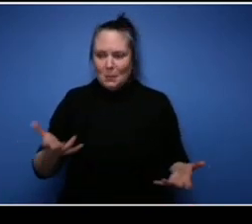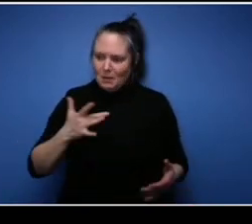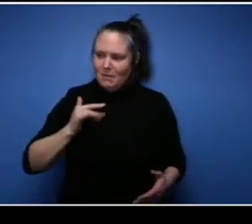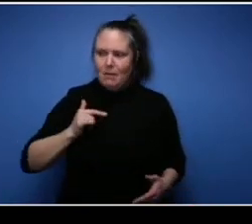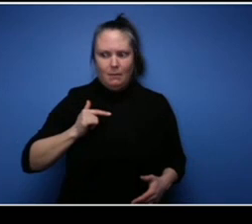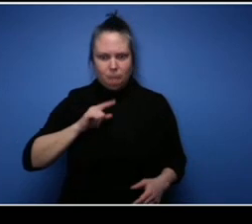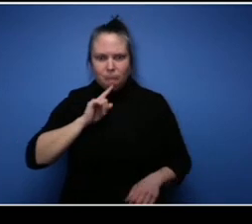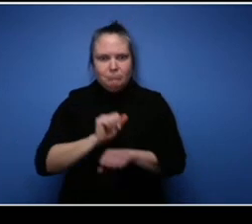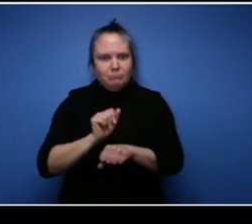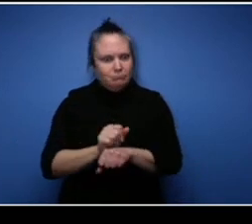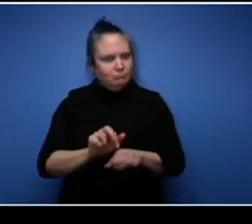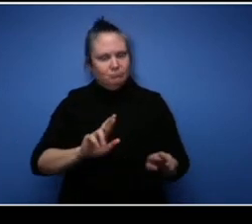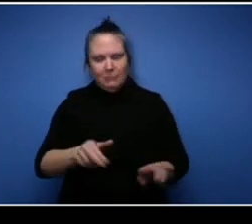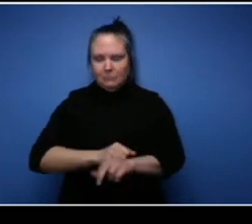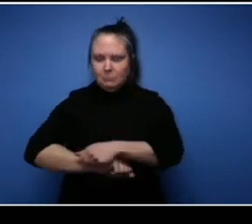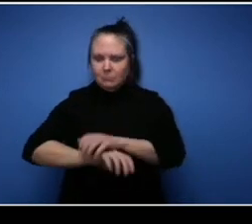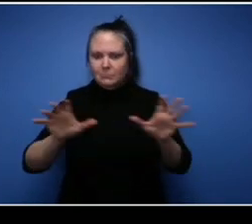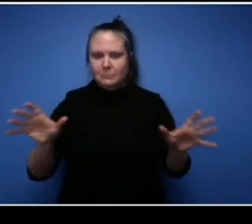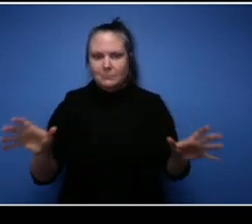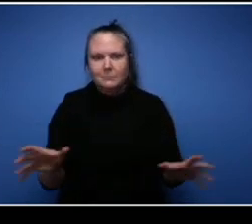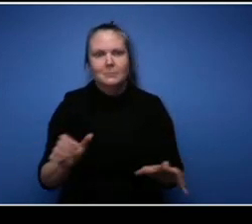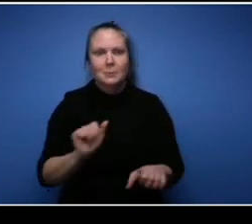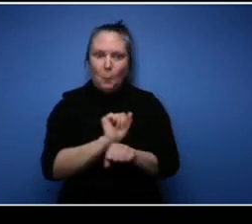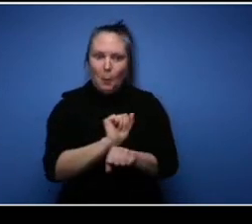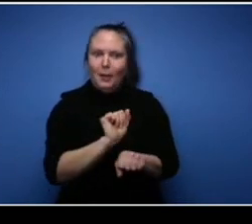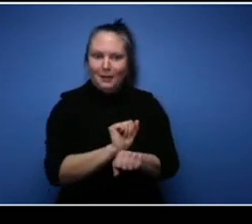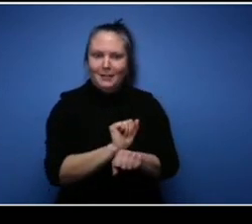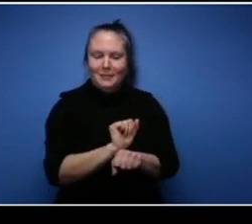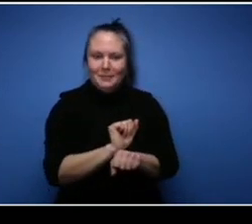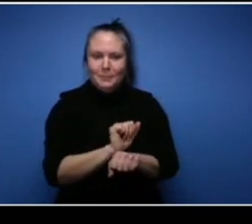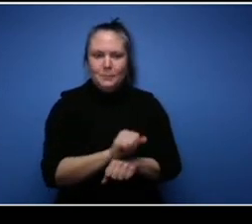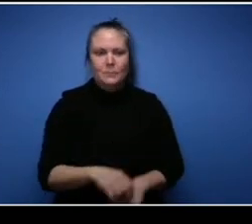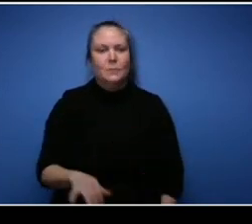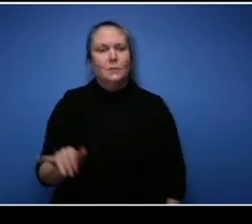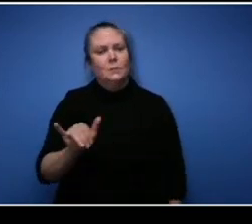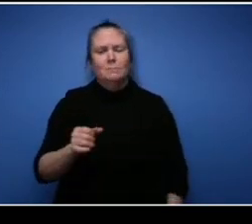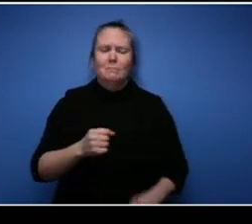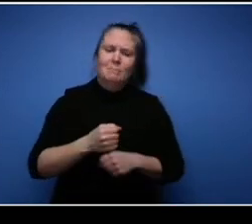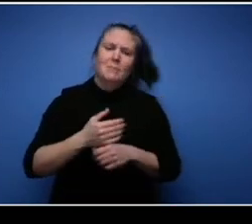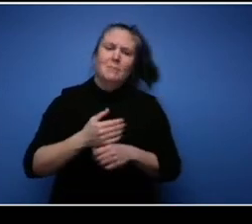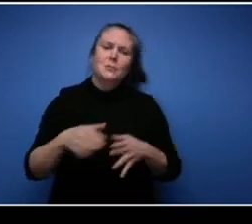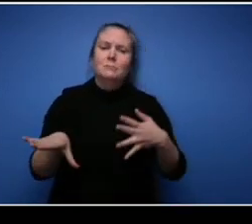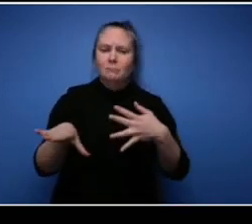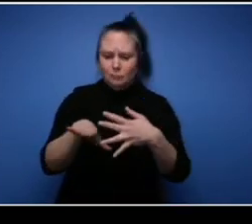know. And then one of the things is you know take your breaks, you know don't do your house